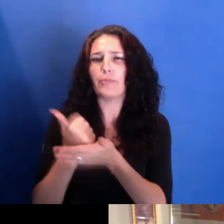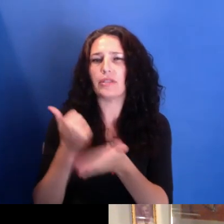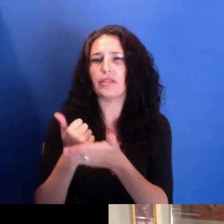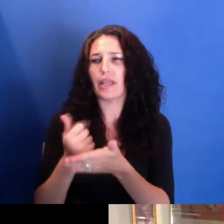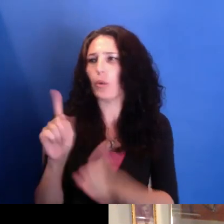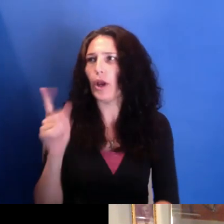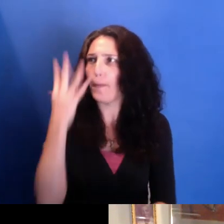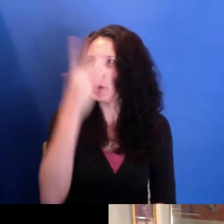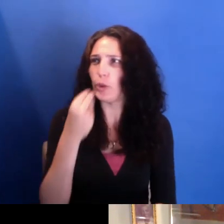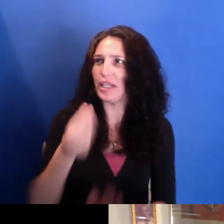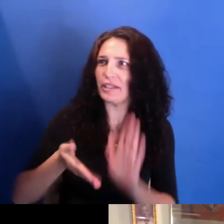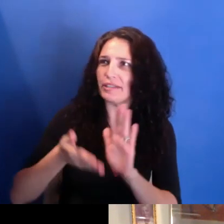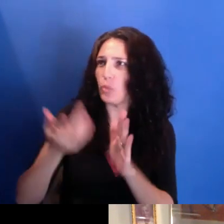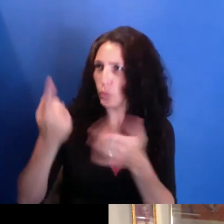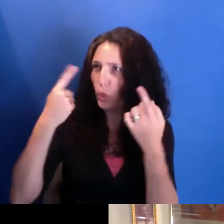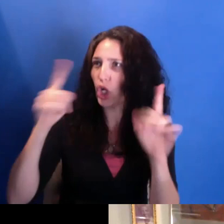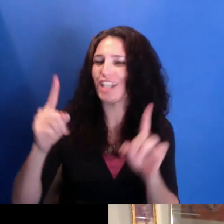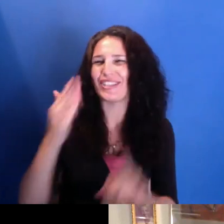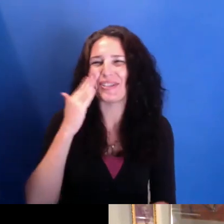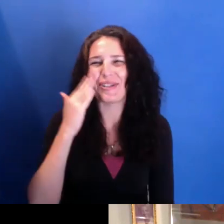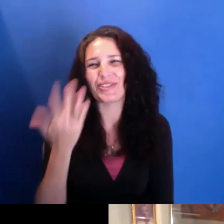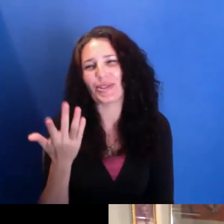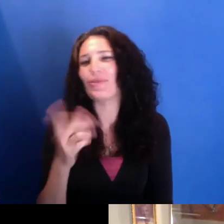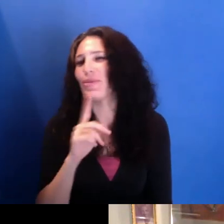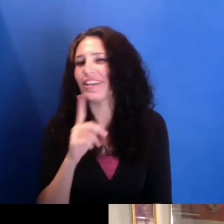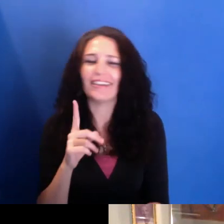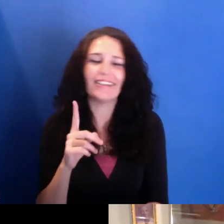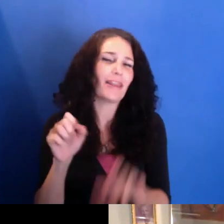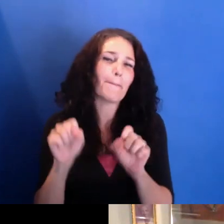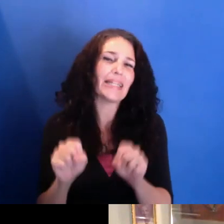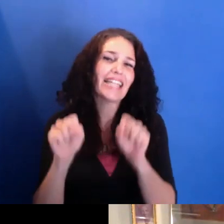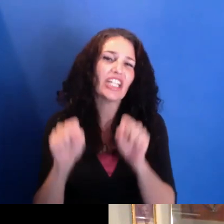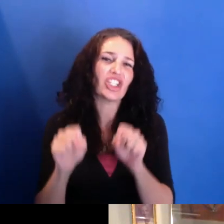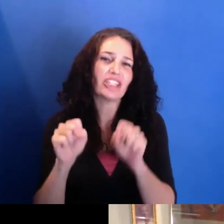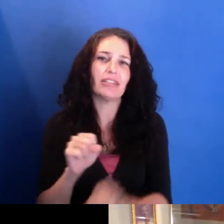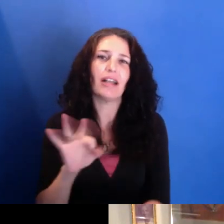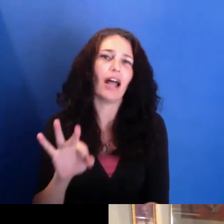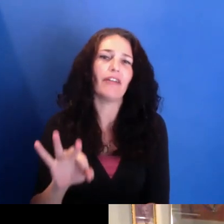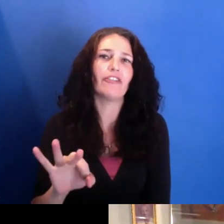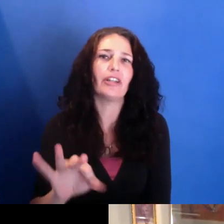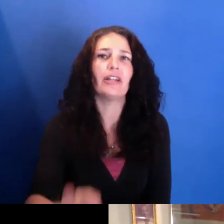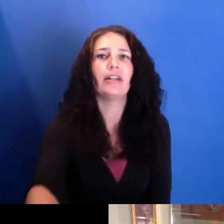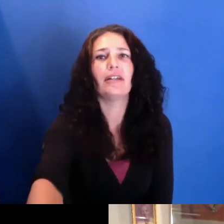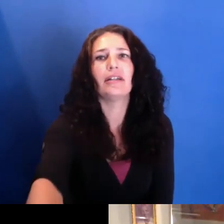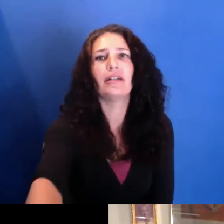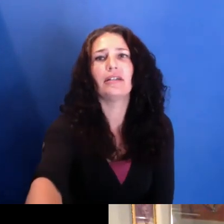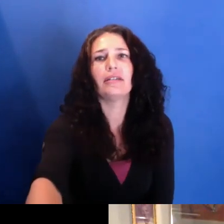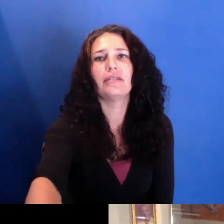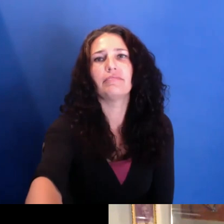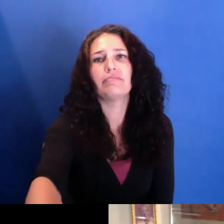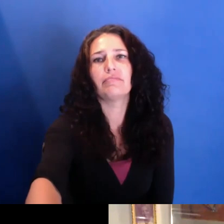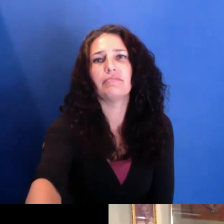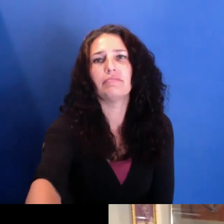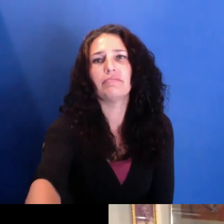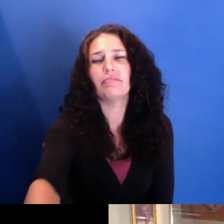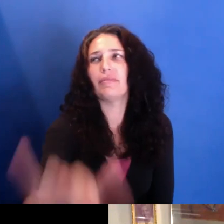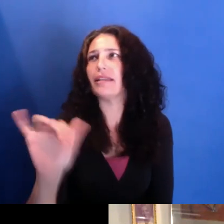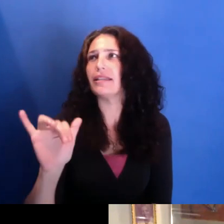the potential of film as this mode of expression.